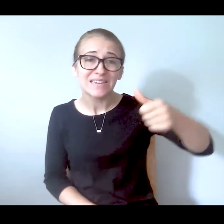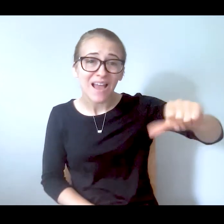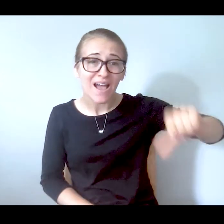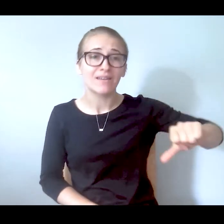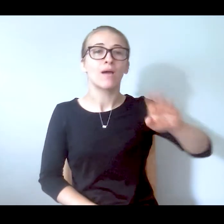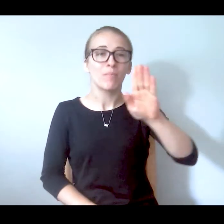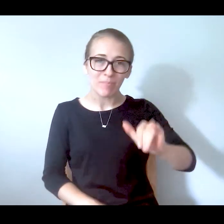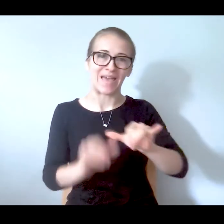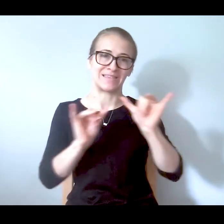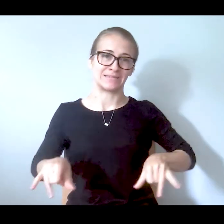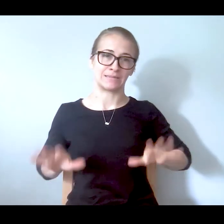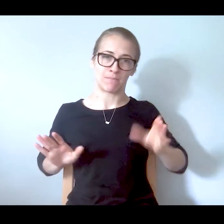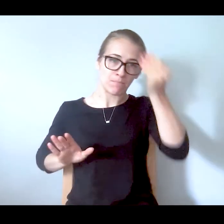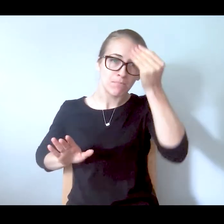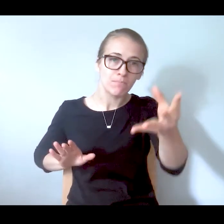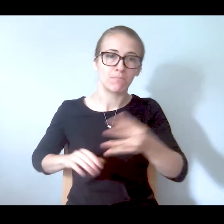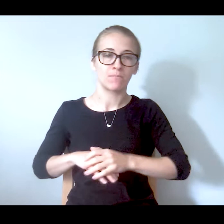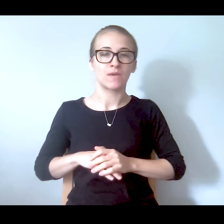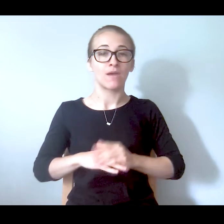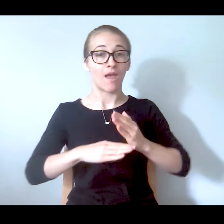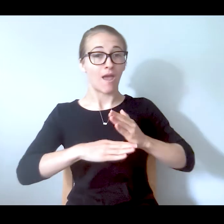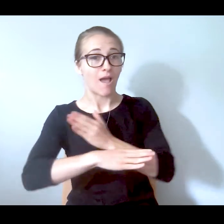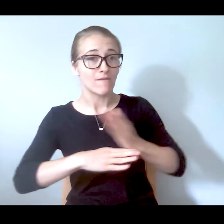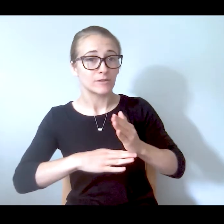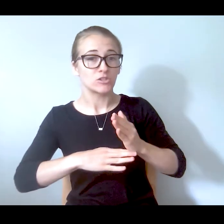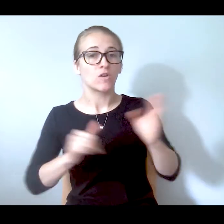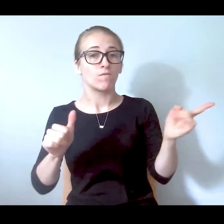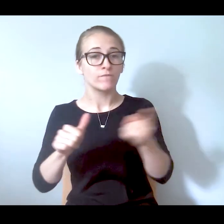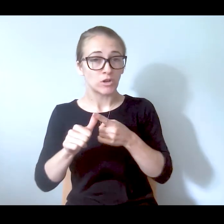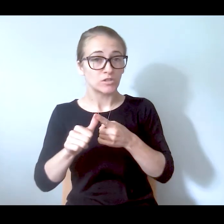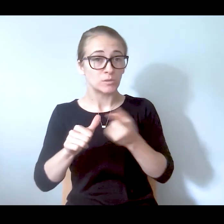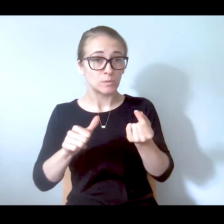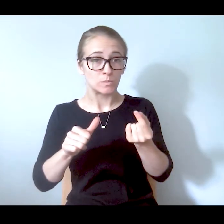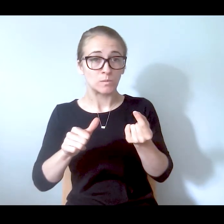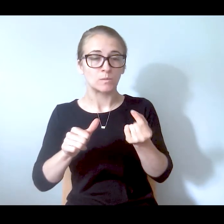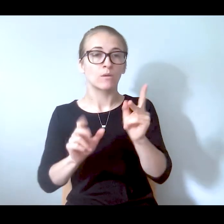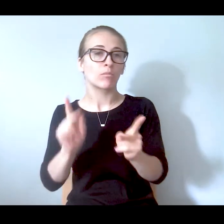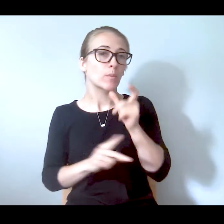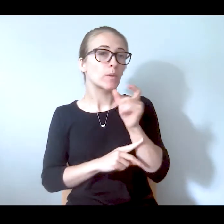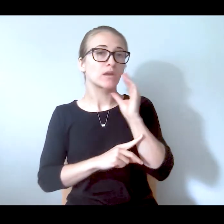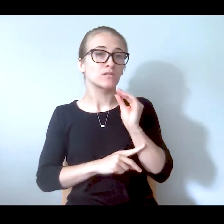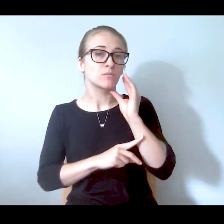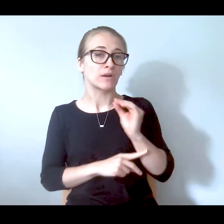our system. On average the -- the first thing is, on average, people who experience mental health conditions, this